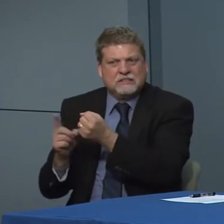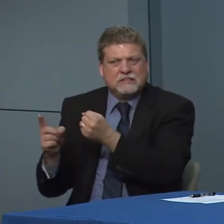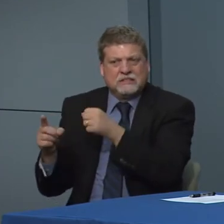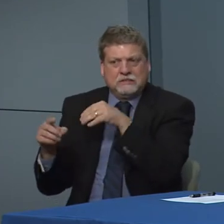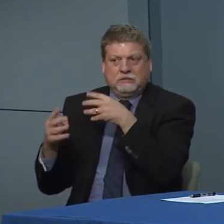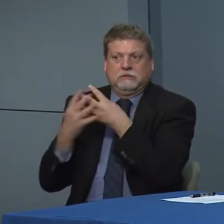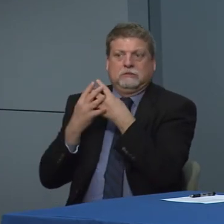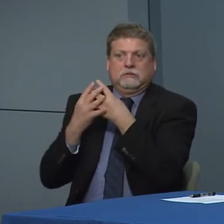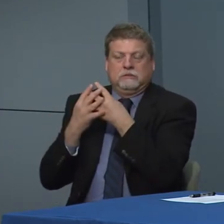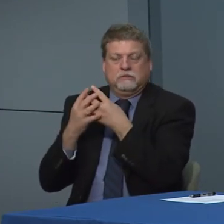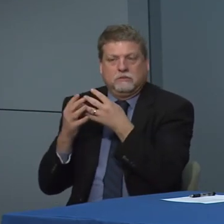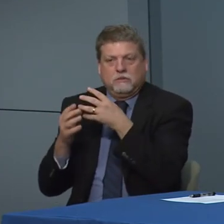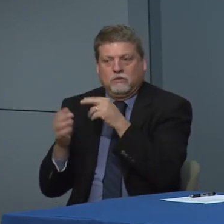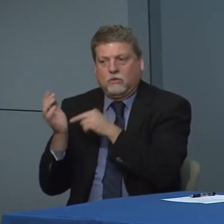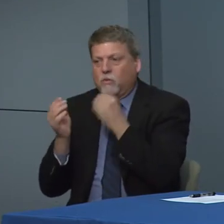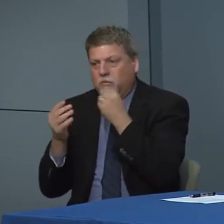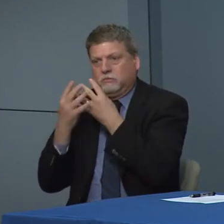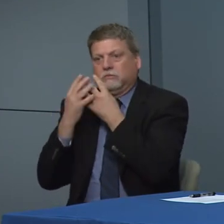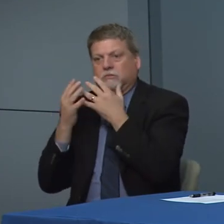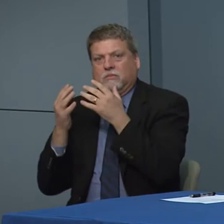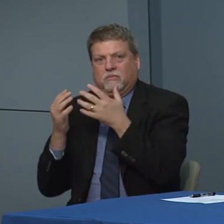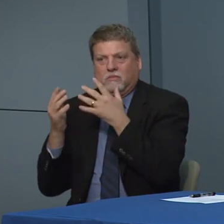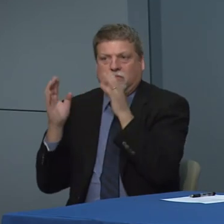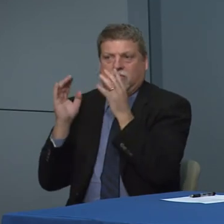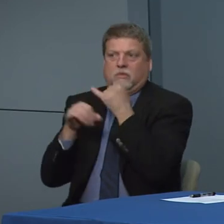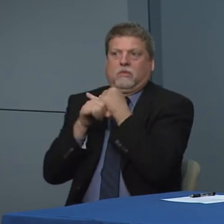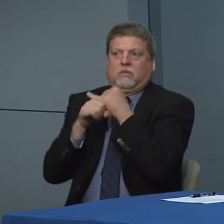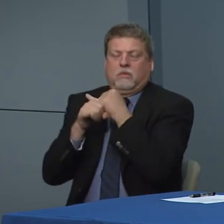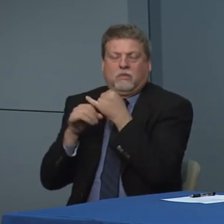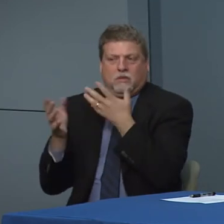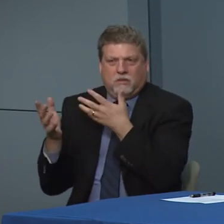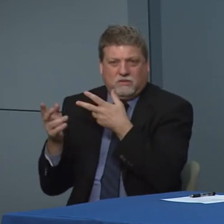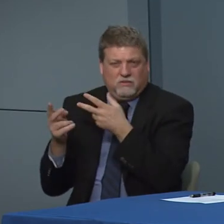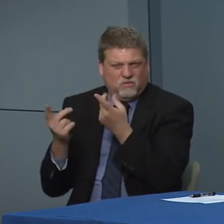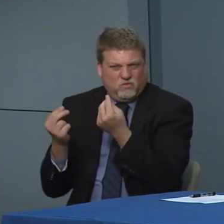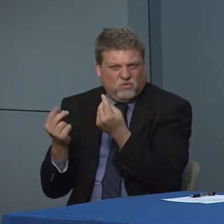find right now. We'll take that.